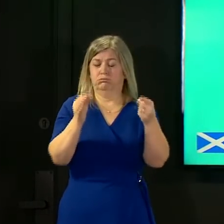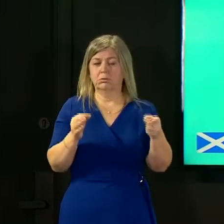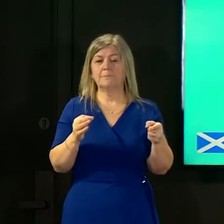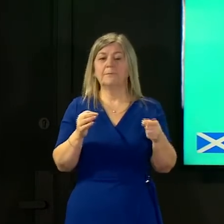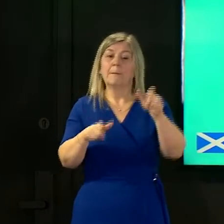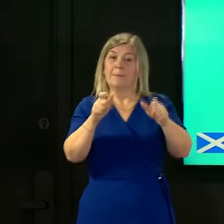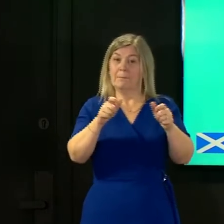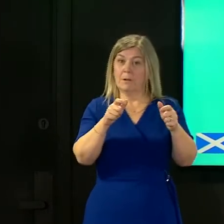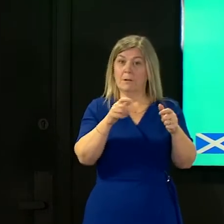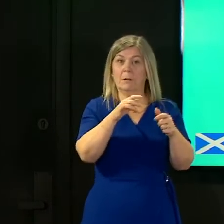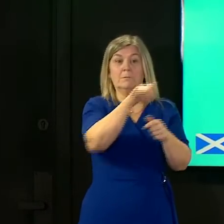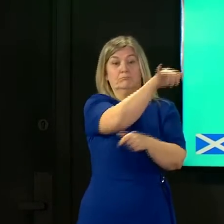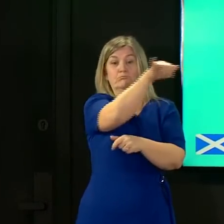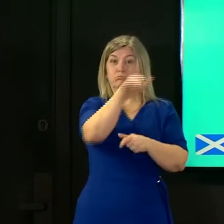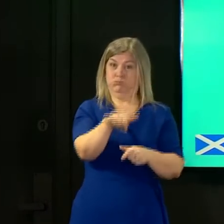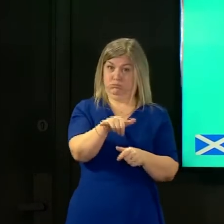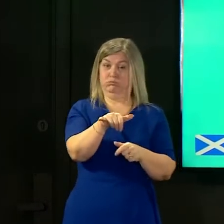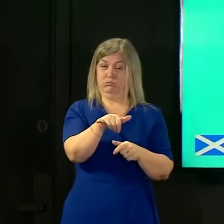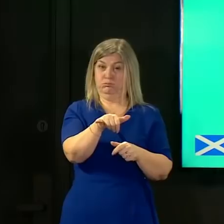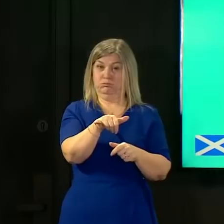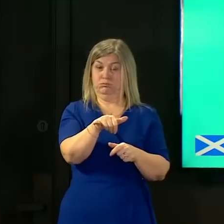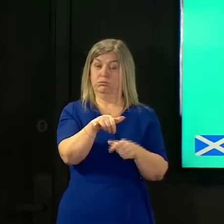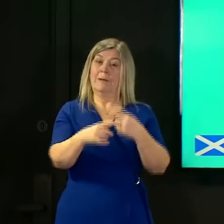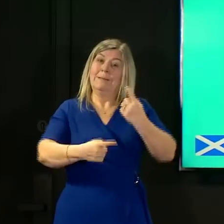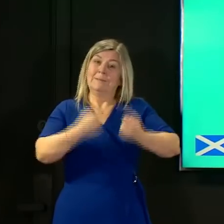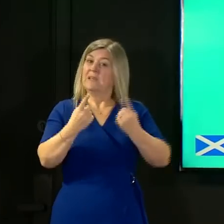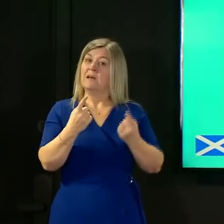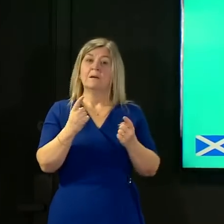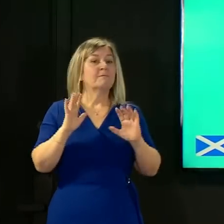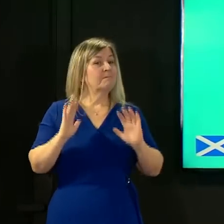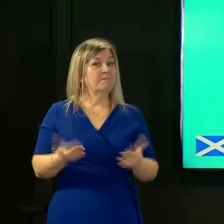and entered isolation were asymptomatic during the course of their travel and when they entered